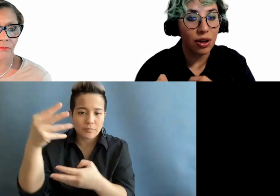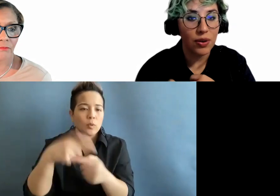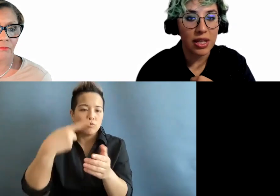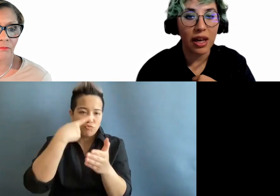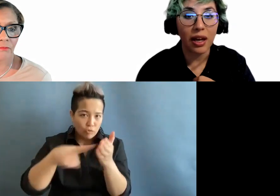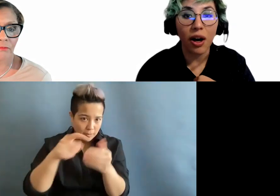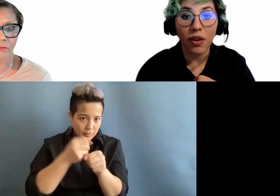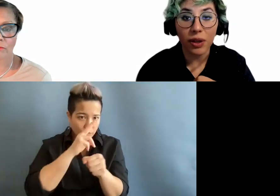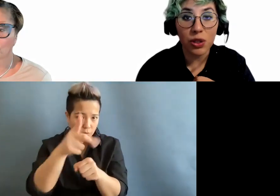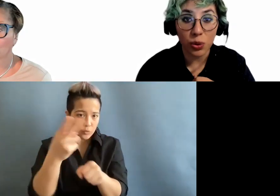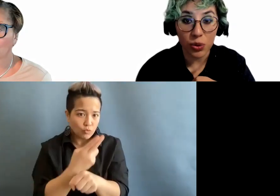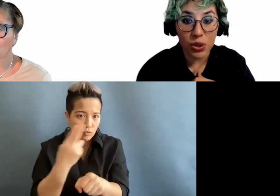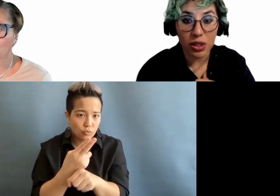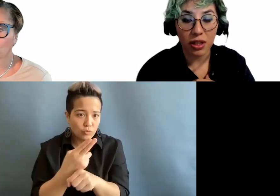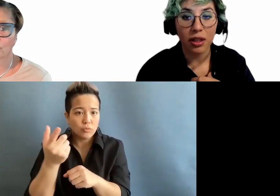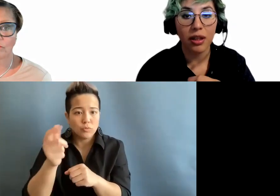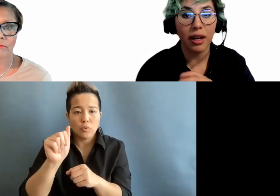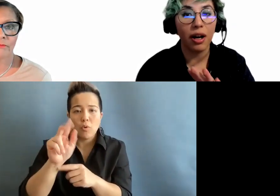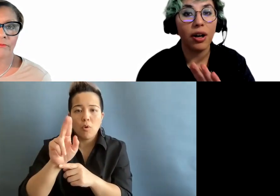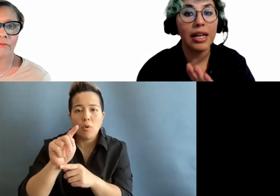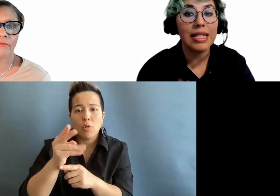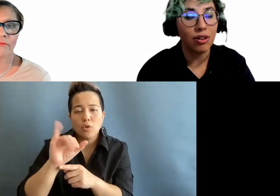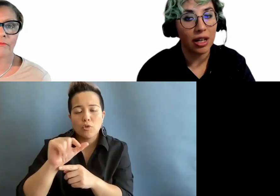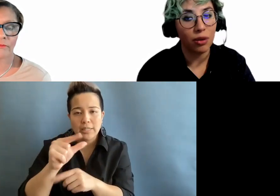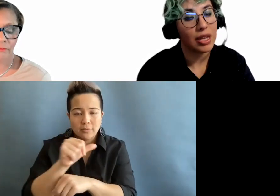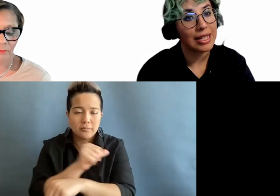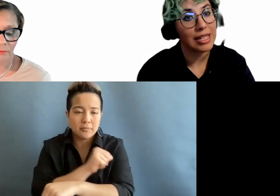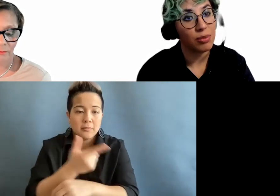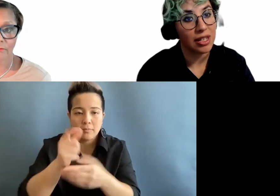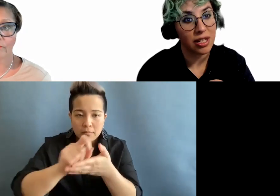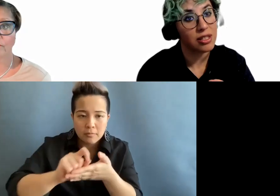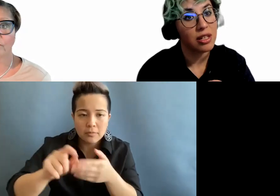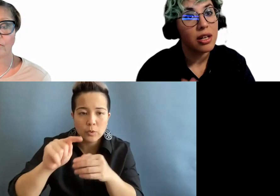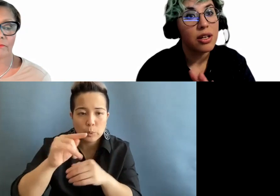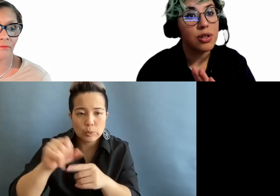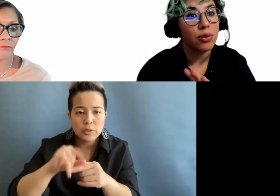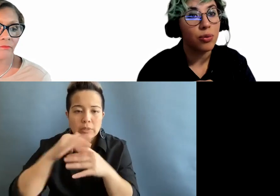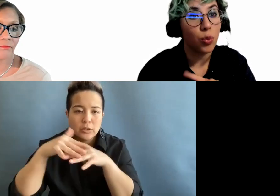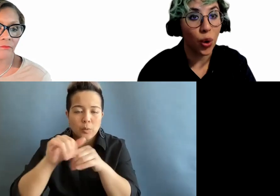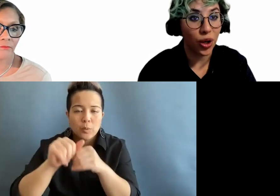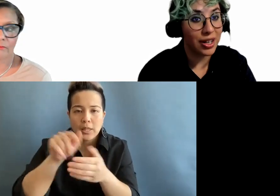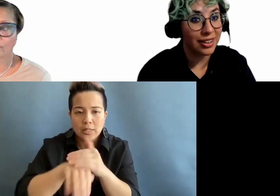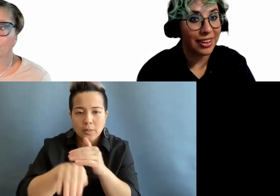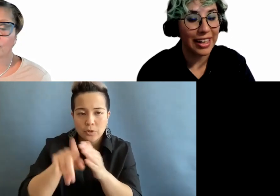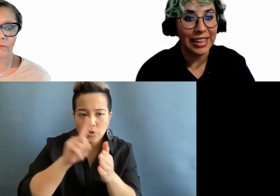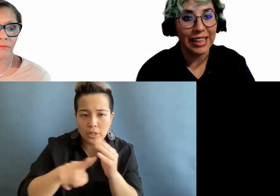using authoring tools that are integrated with accessibility checks. So anything